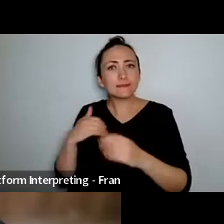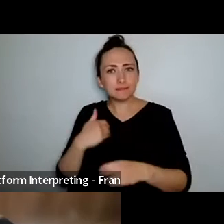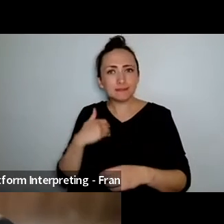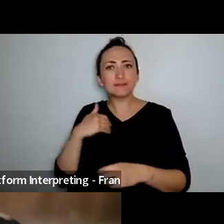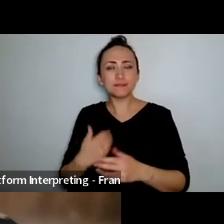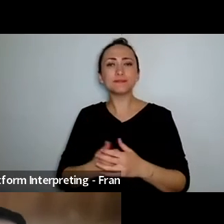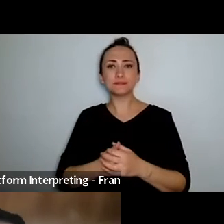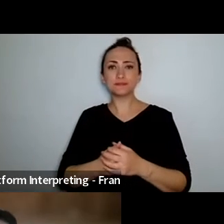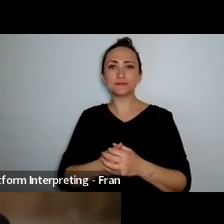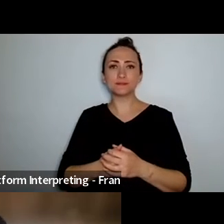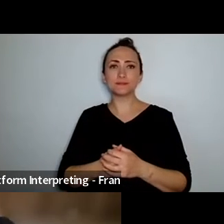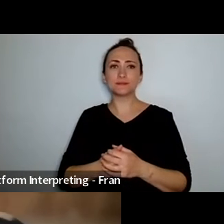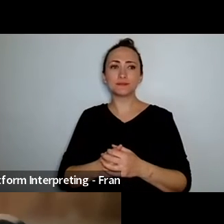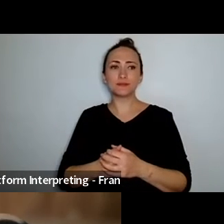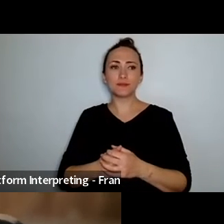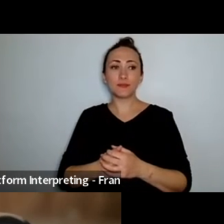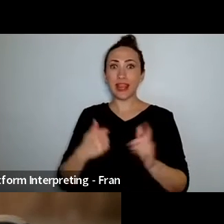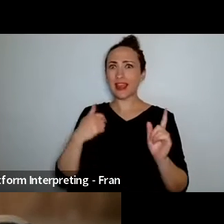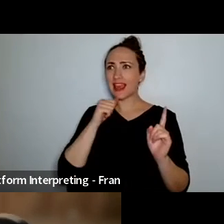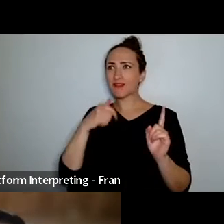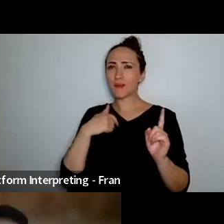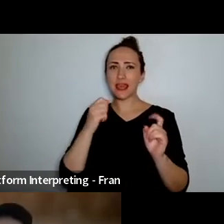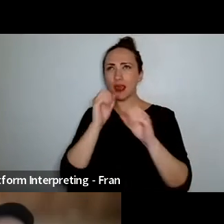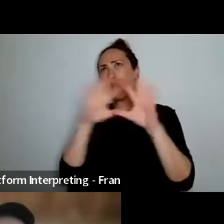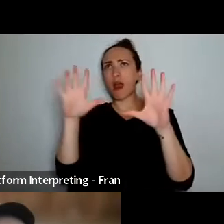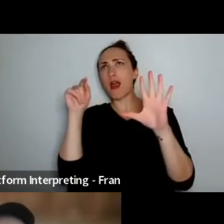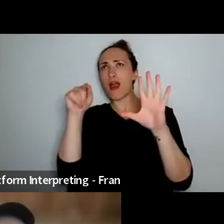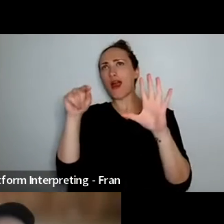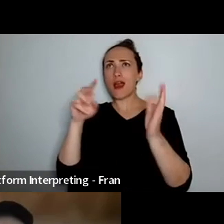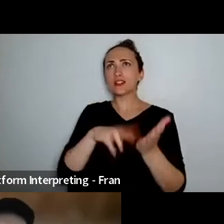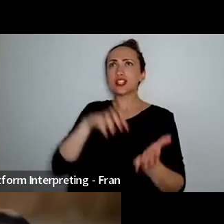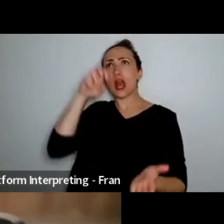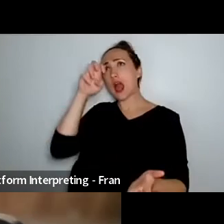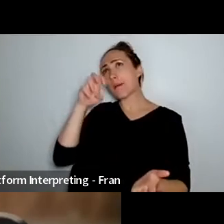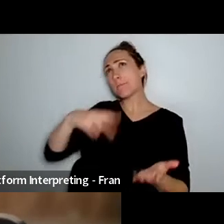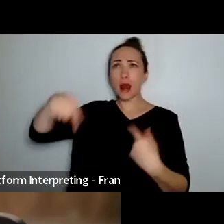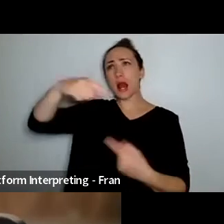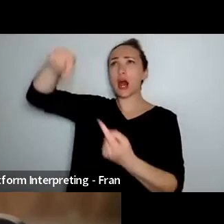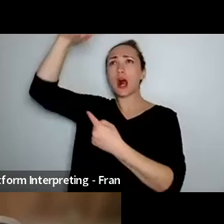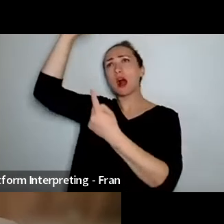idea and lift jump turn fly through the air that I imagined it doesn't really happen like I imagined